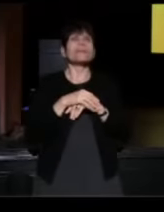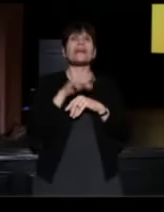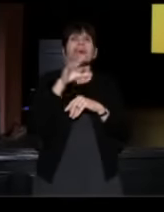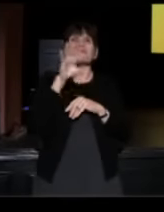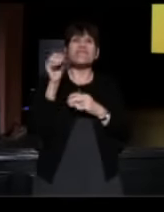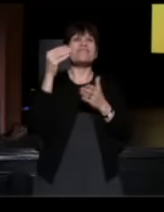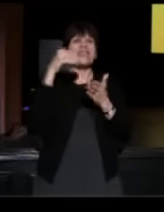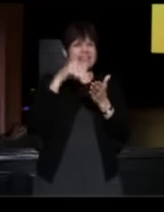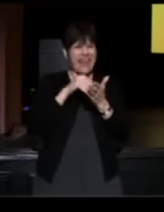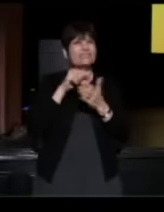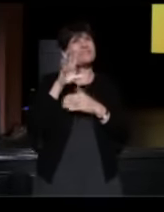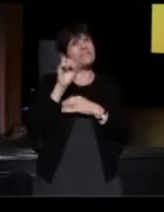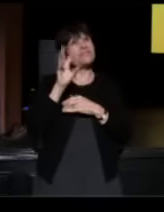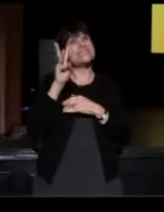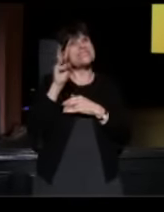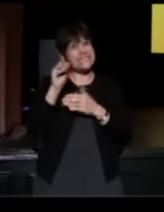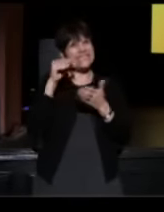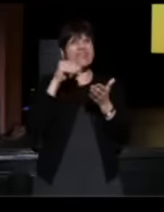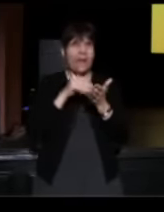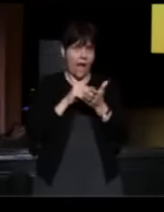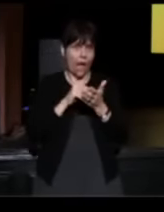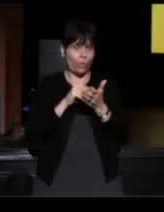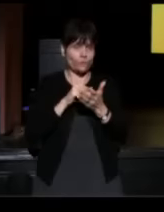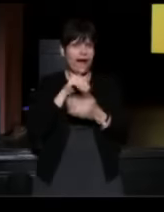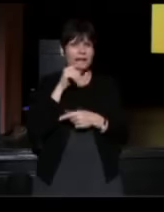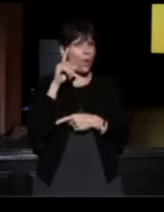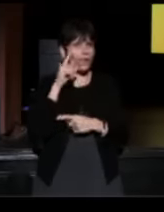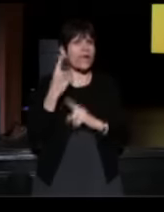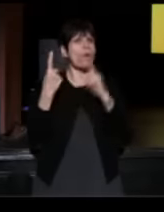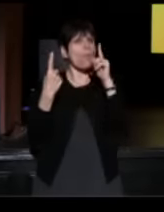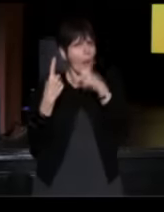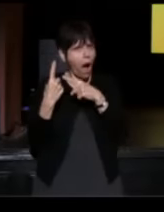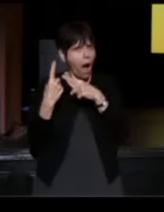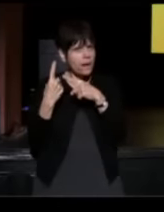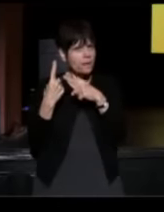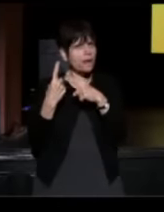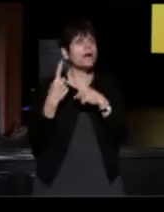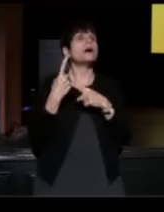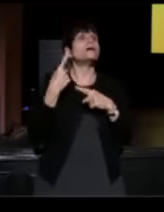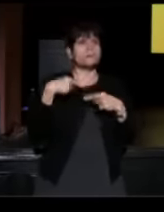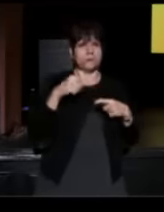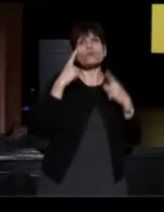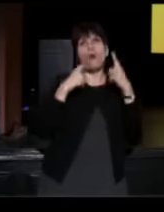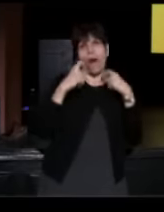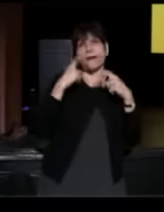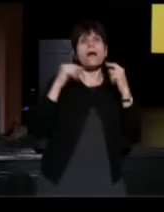50 or 60 thousand of these and I don't think there's one where someone hasn't actually cried when they're having this conversation.